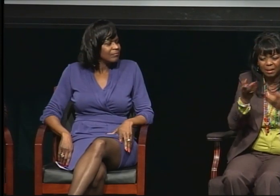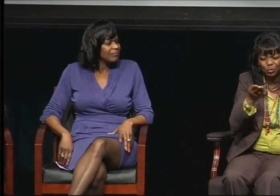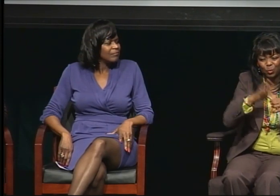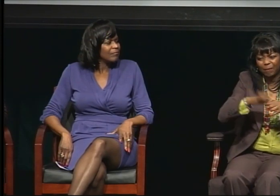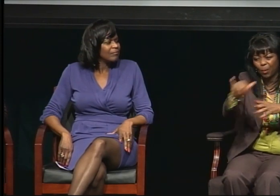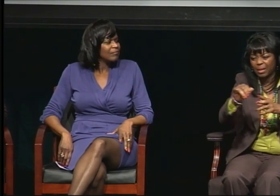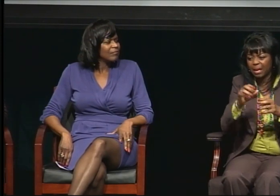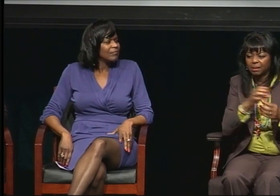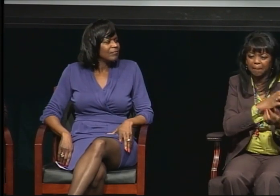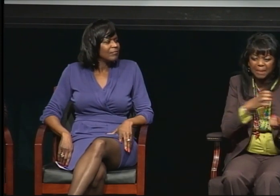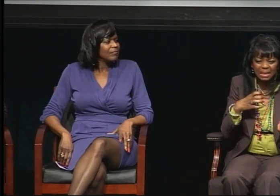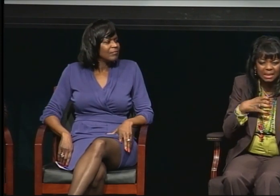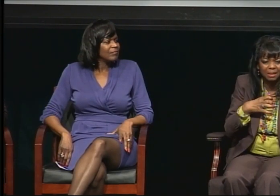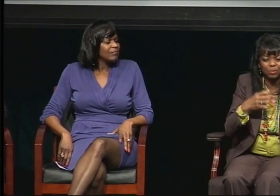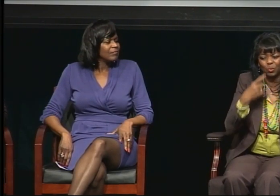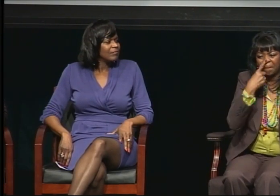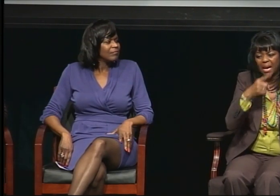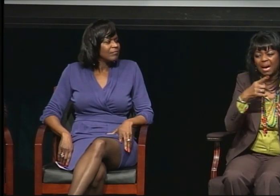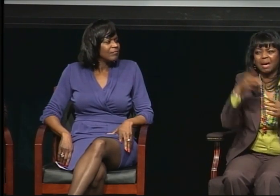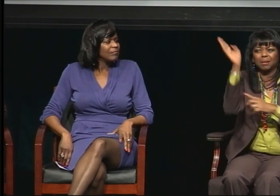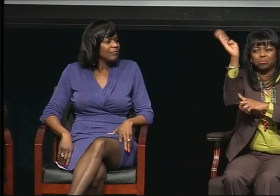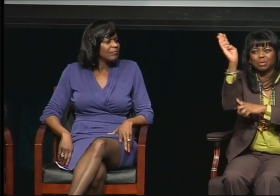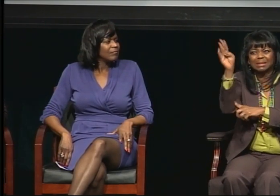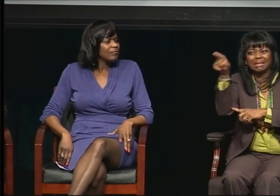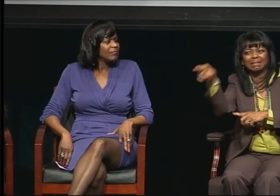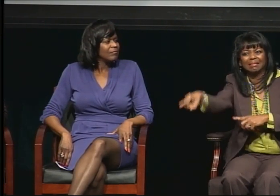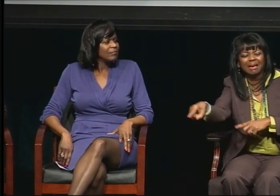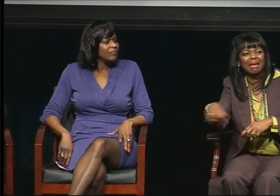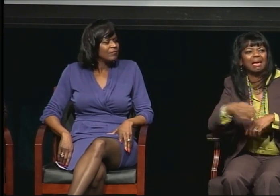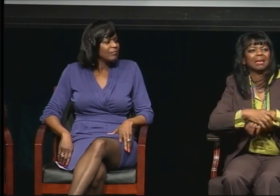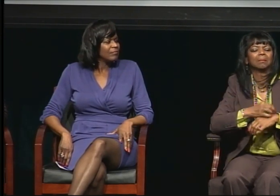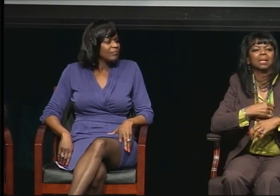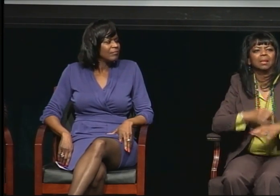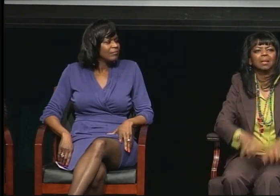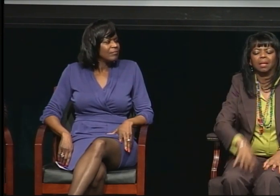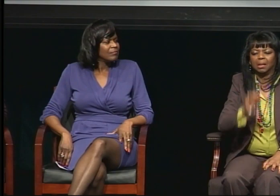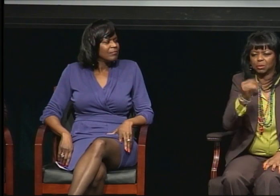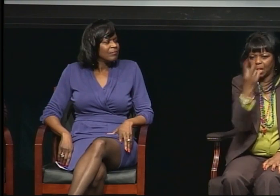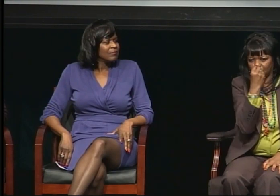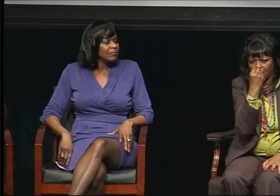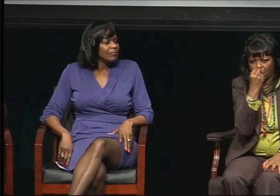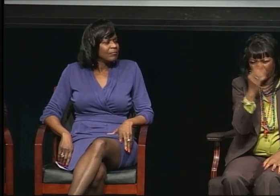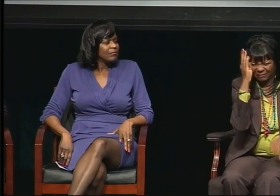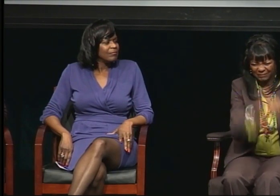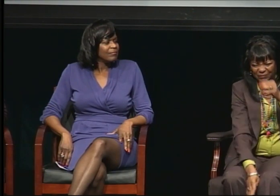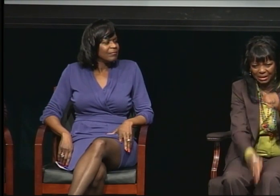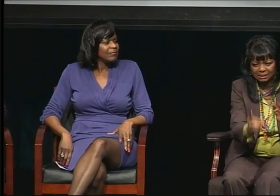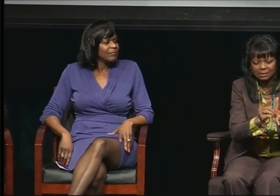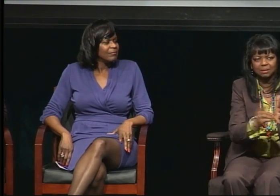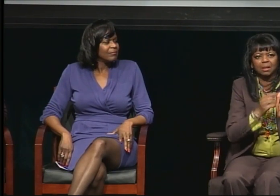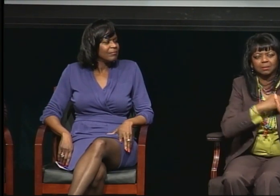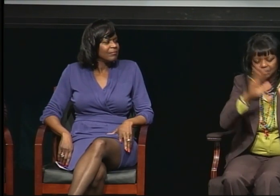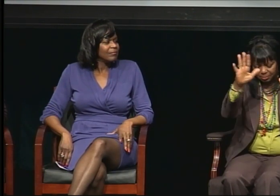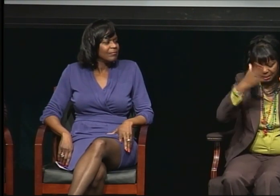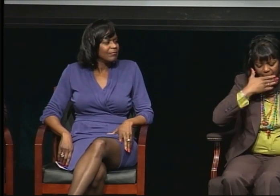no, you have to focus on your dissertation. Arlene Kelly. Ben Bahan.